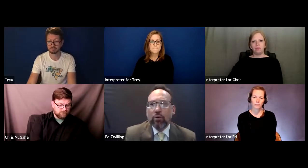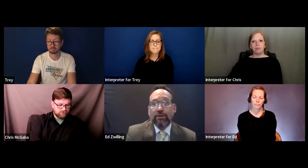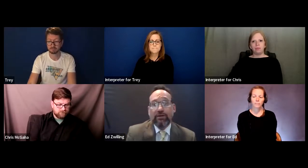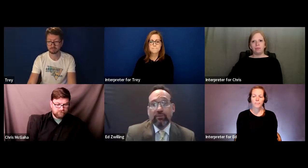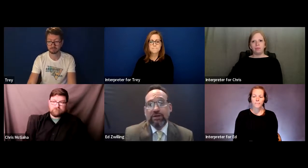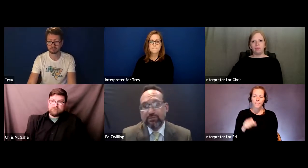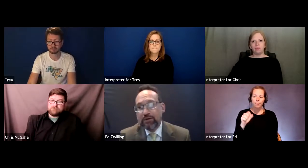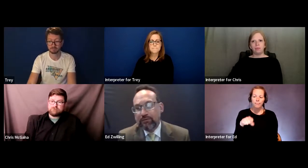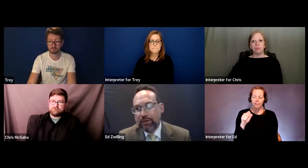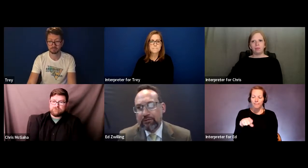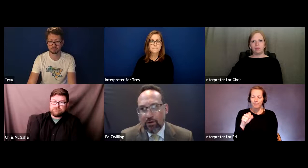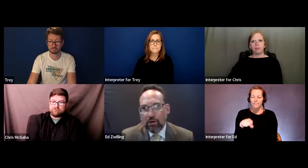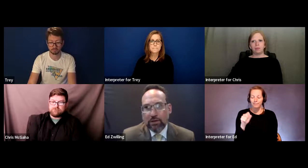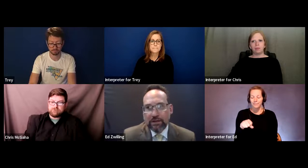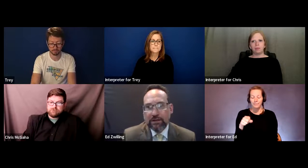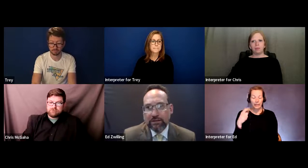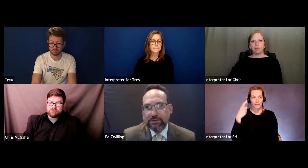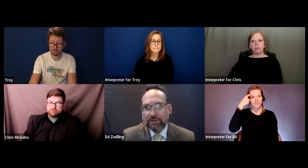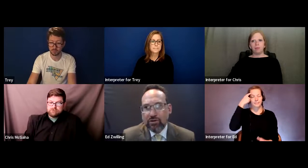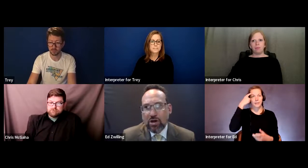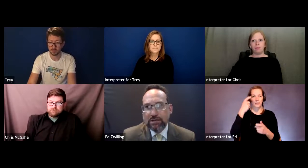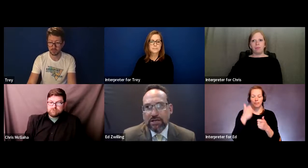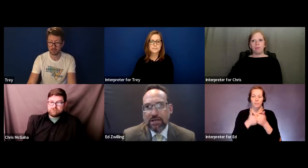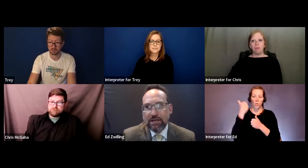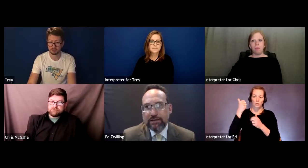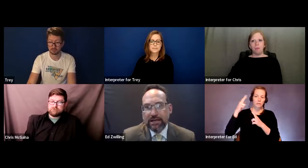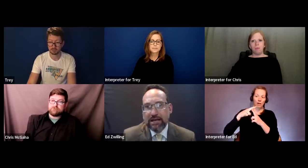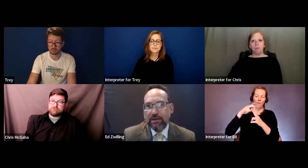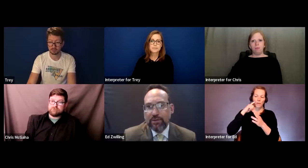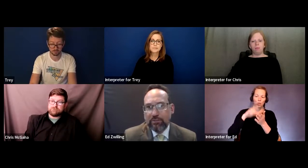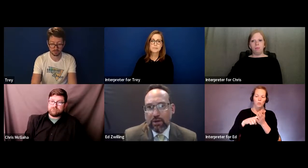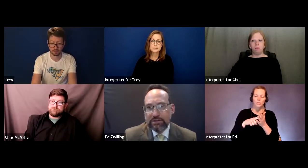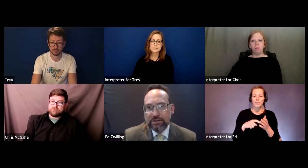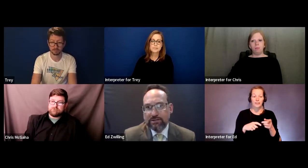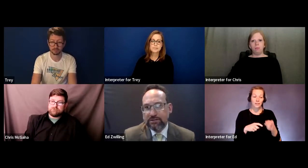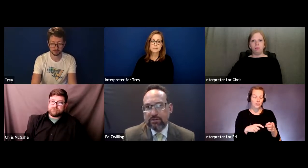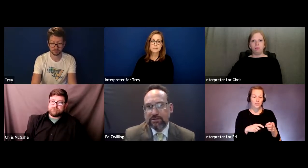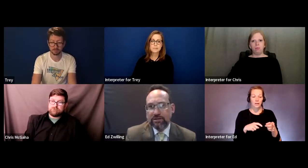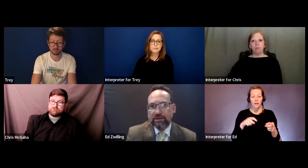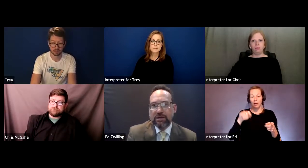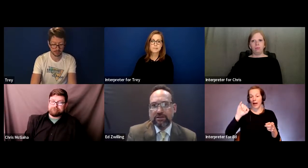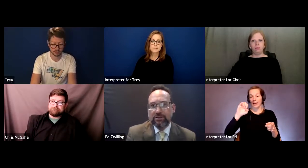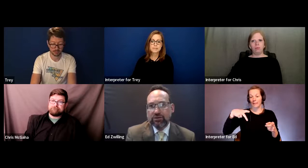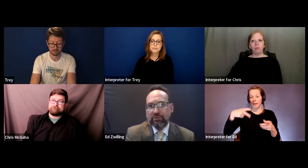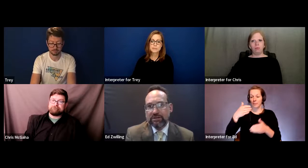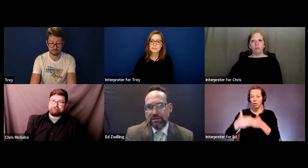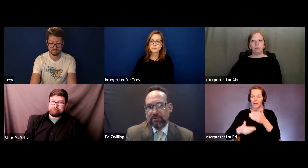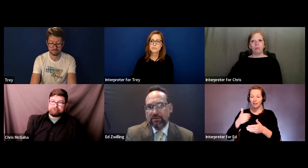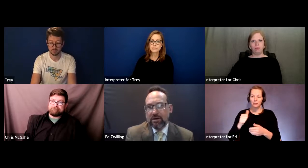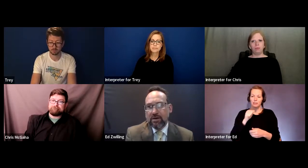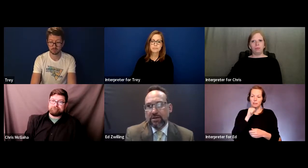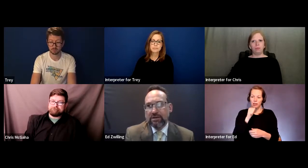Well, the biggest pitfall is not taking the IEP process as seriously as it should be taken,